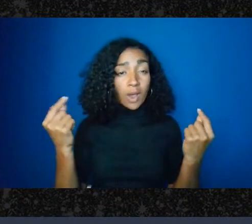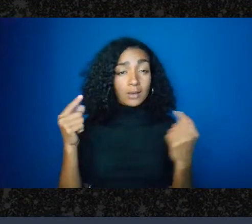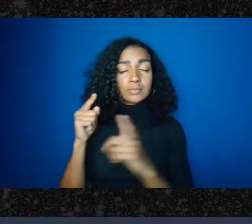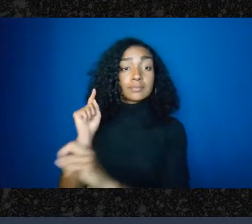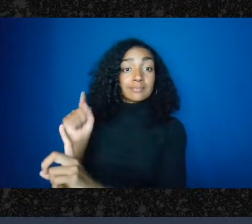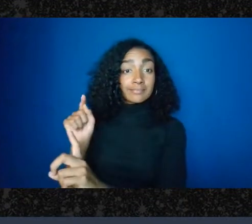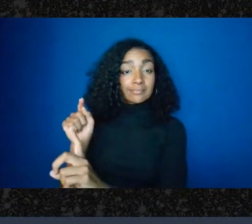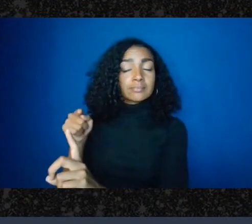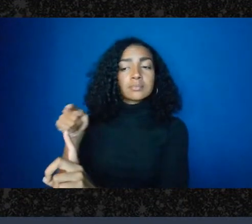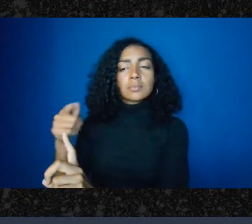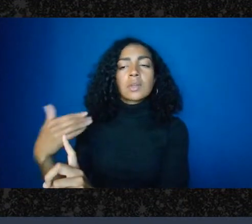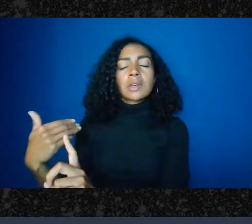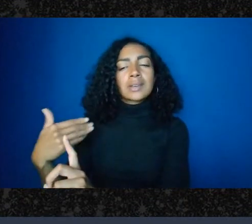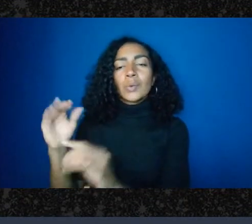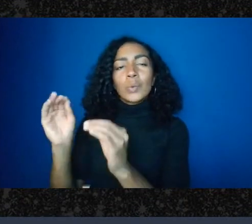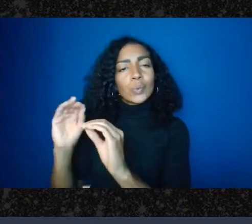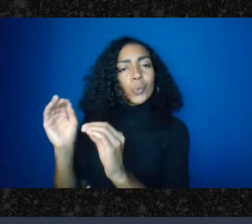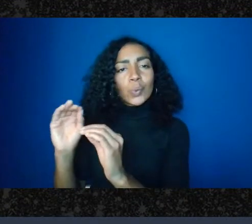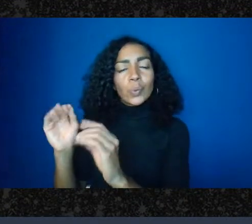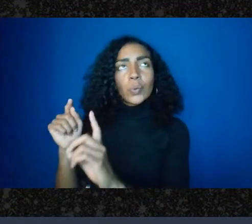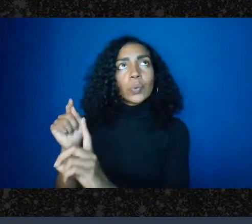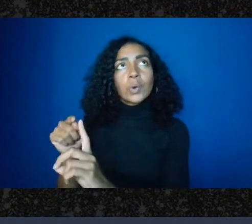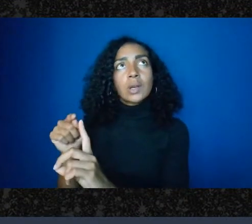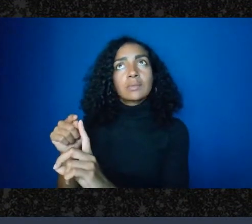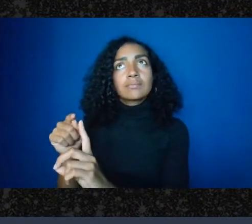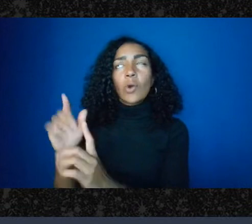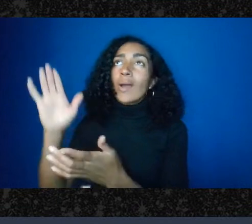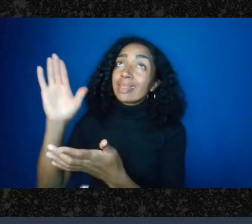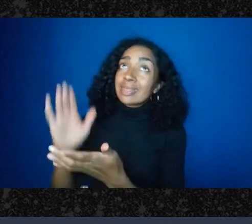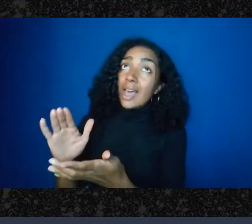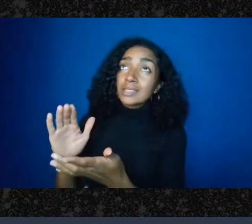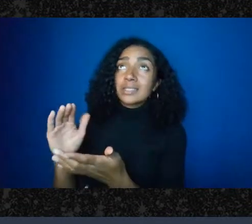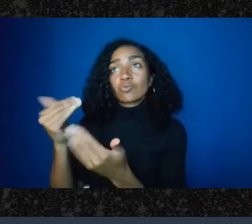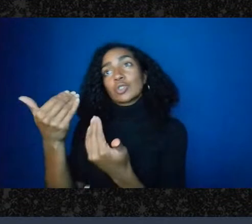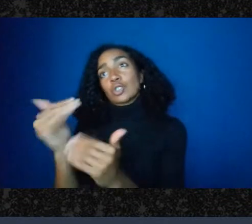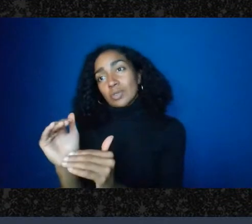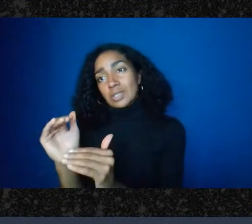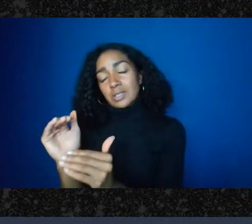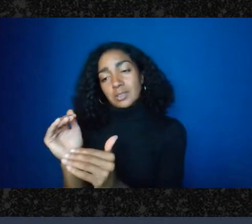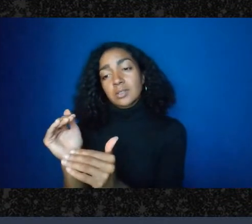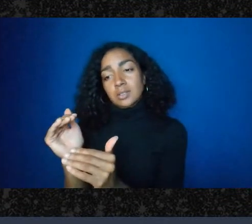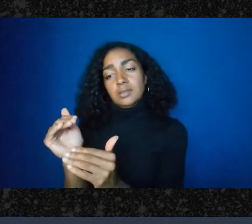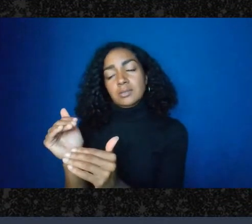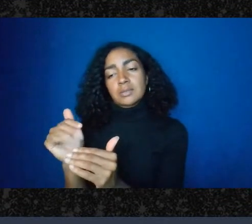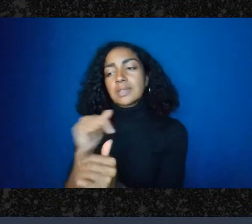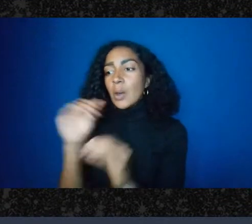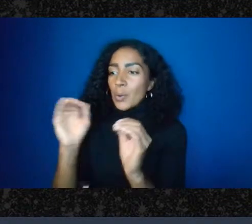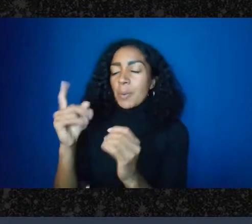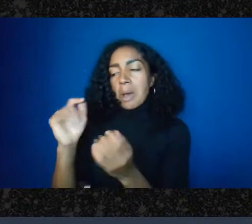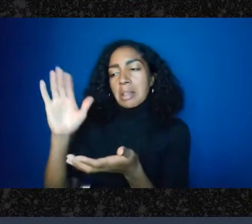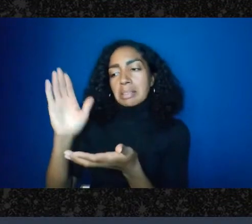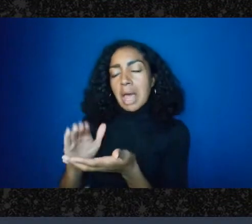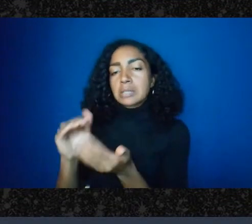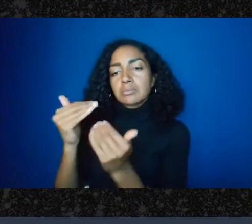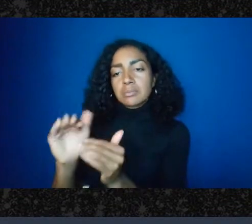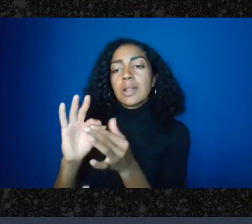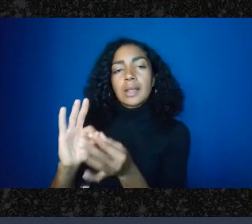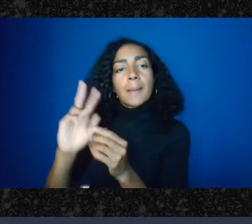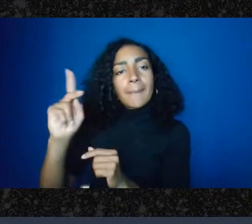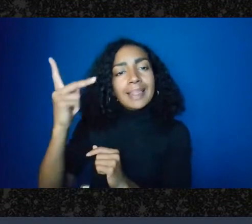don't have restrictions or as many restrictions I should say on political activities and lobbying